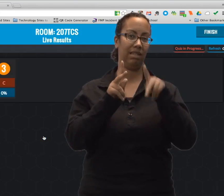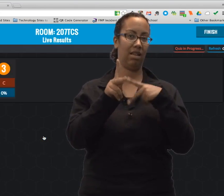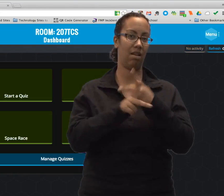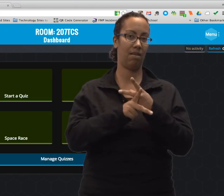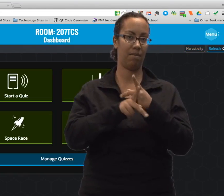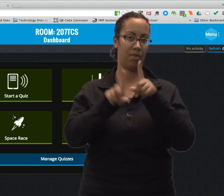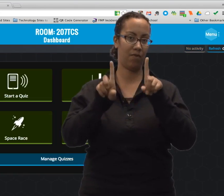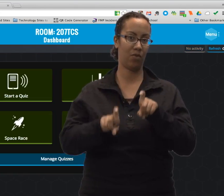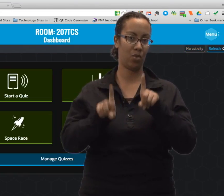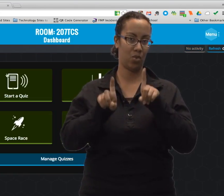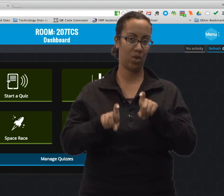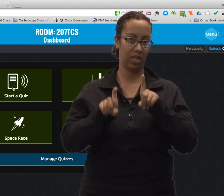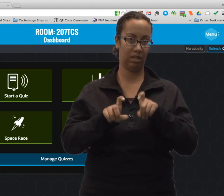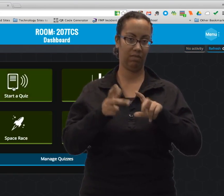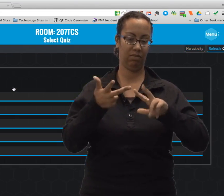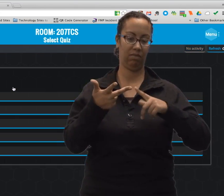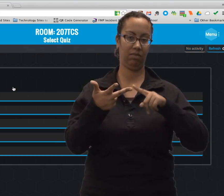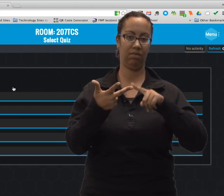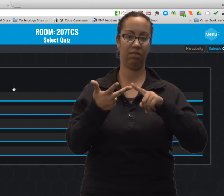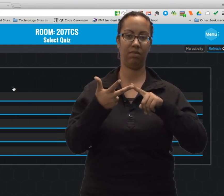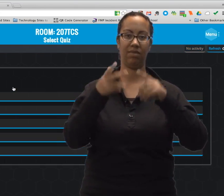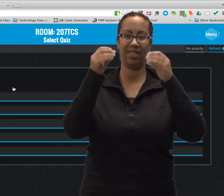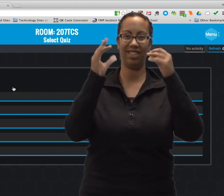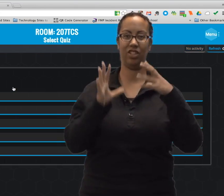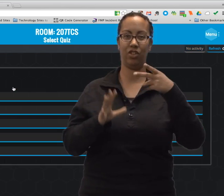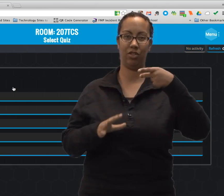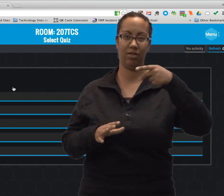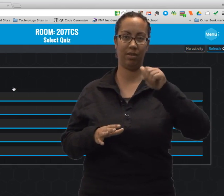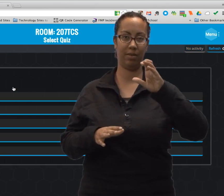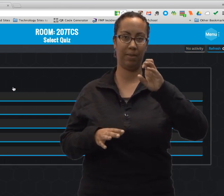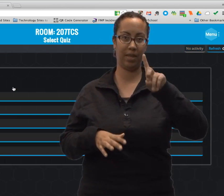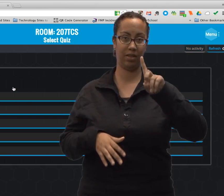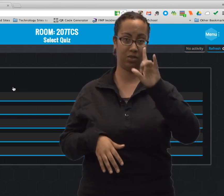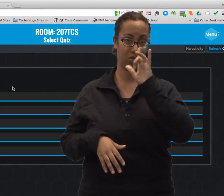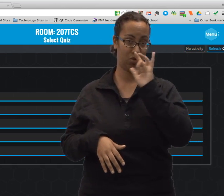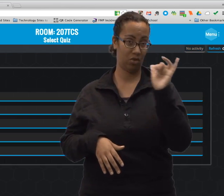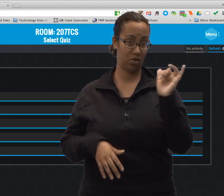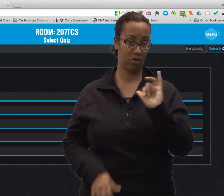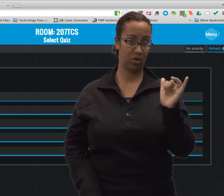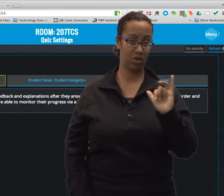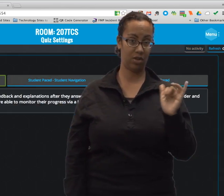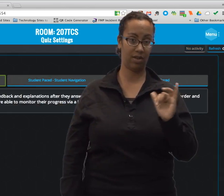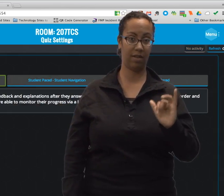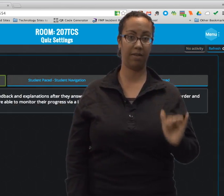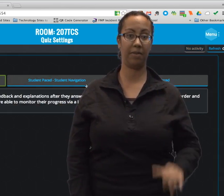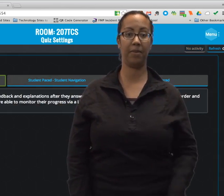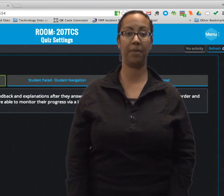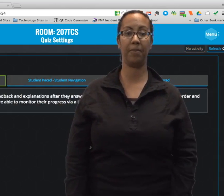Now I am going to show you the last type of quiz, the third type. It's teacher-paced. And I'm going to show you what that looks like.